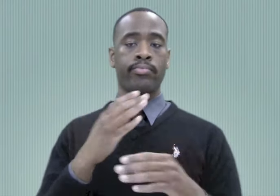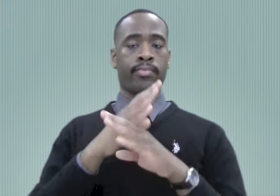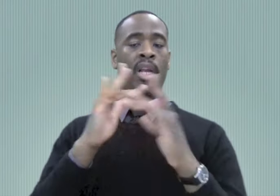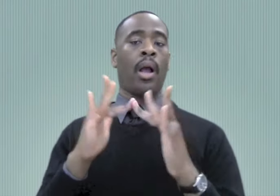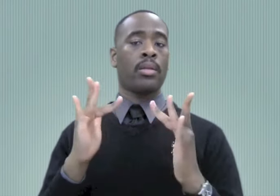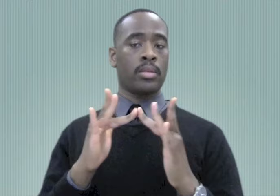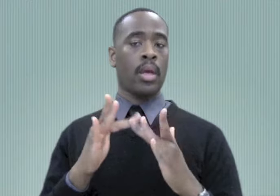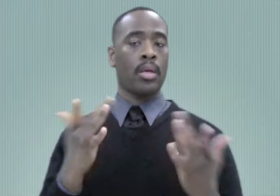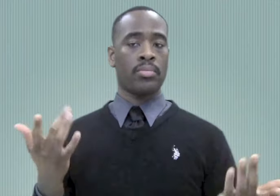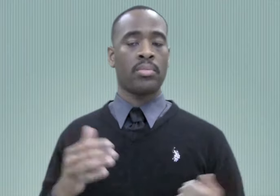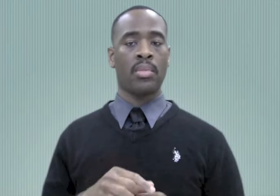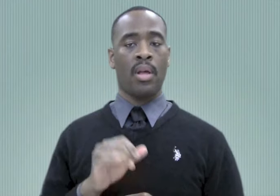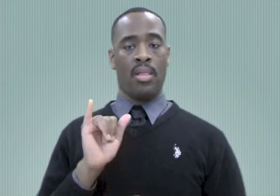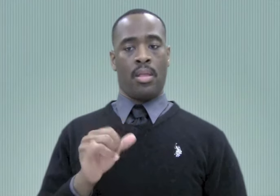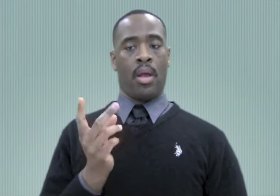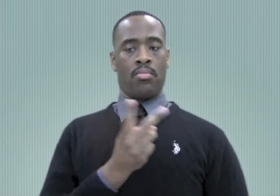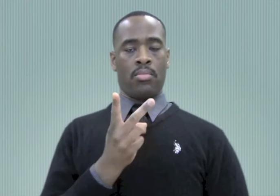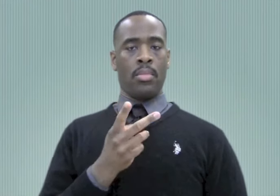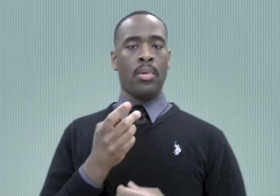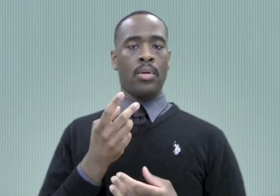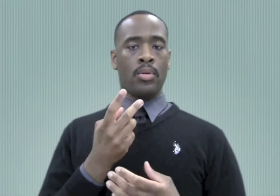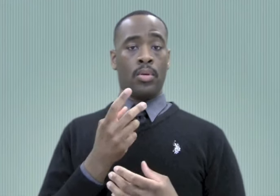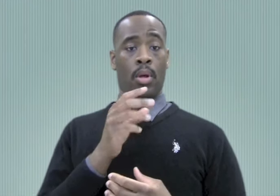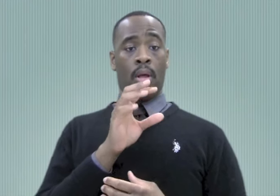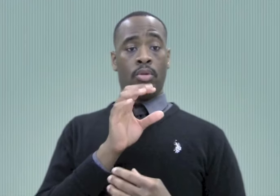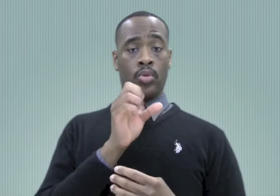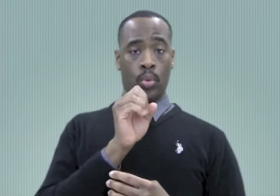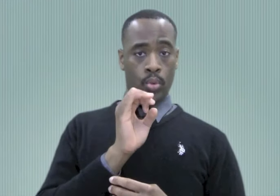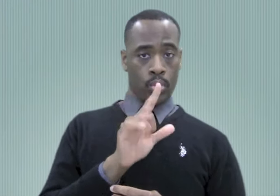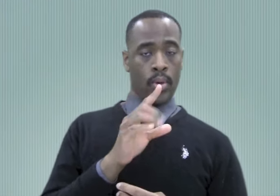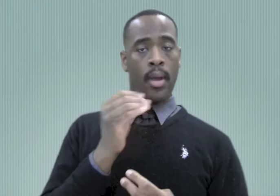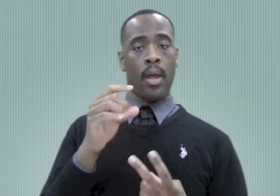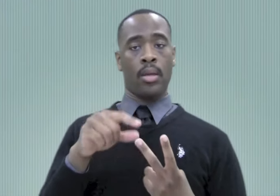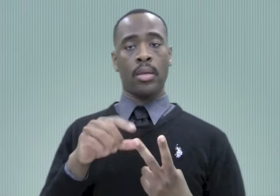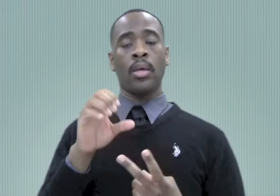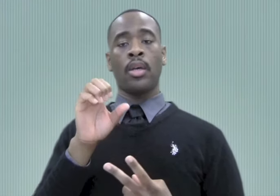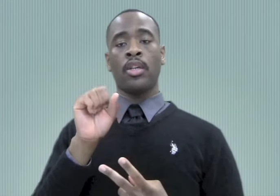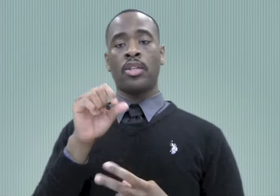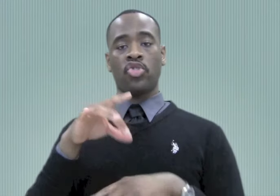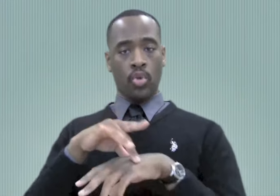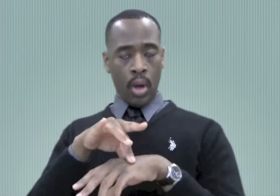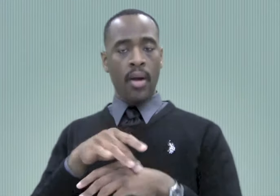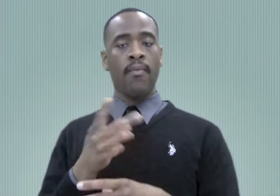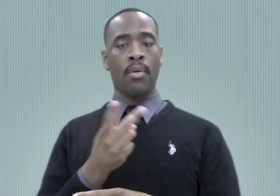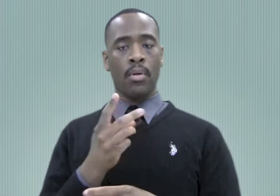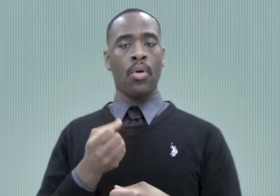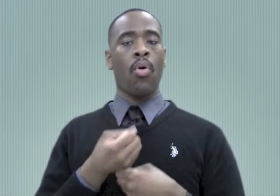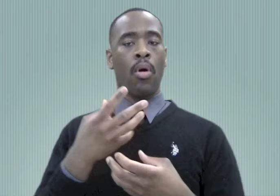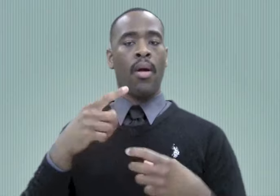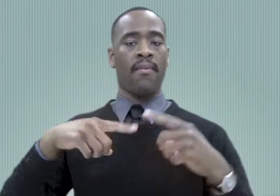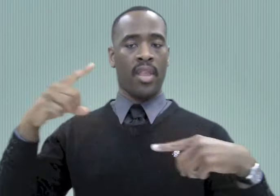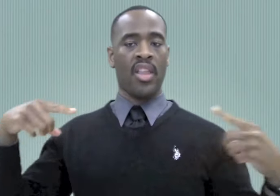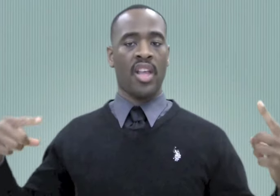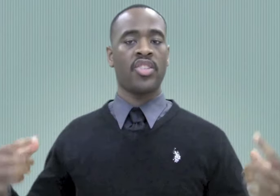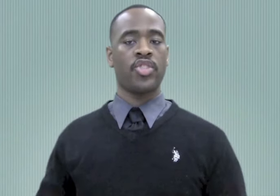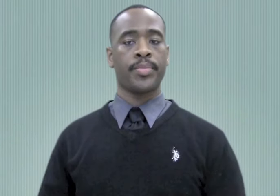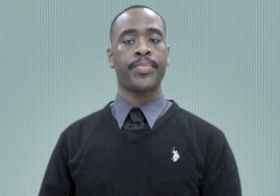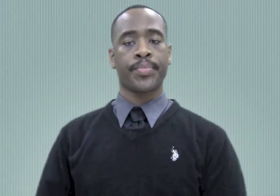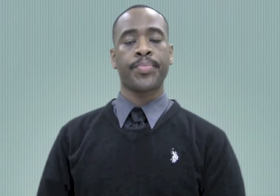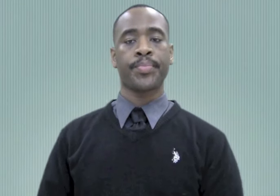the interaction between the two communities. Social and geographical reasons are the likely factors to explain the lack of interaction between the communities.